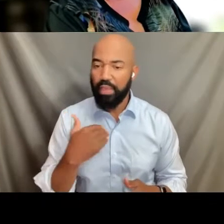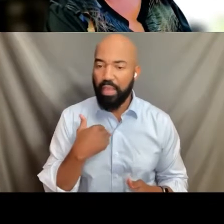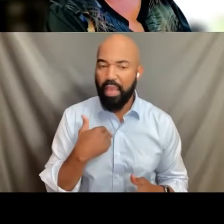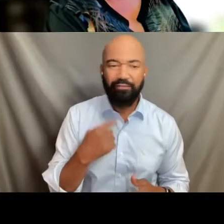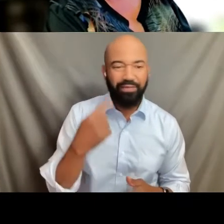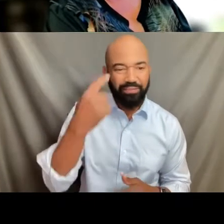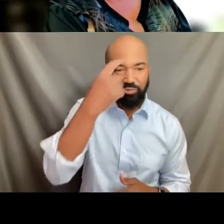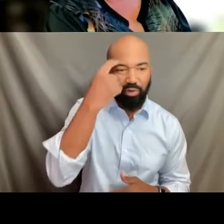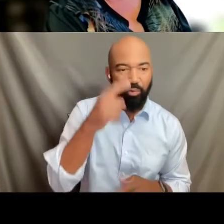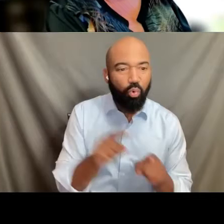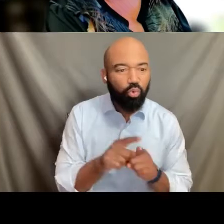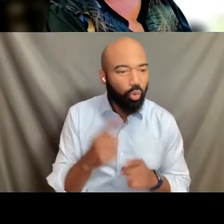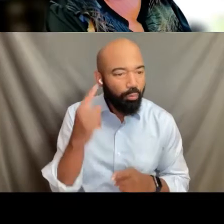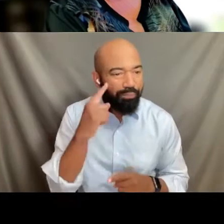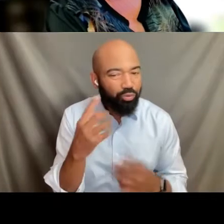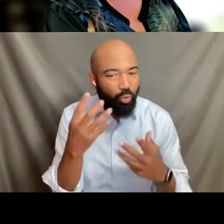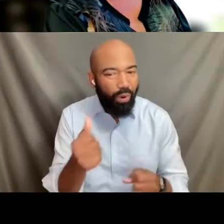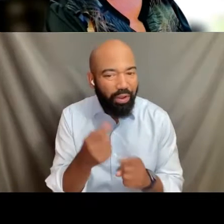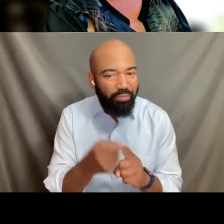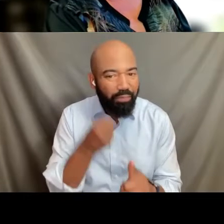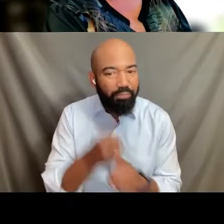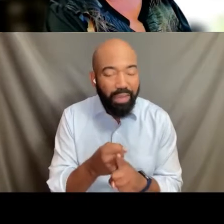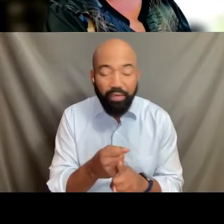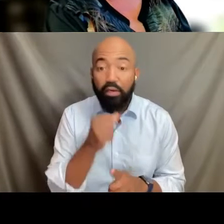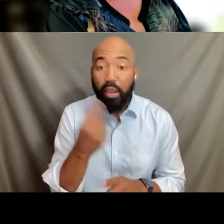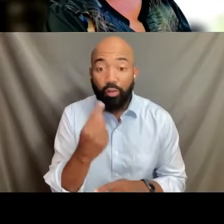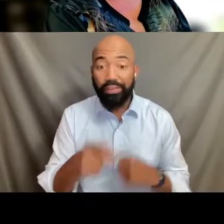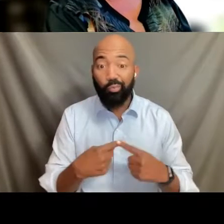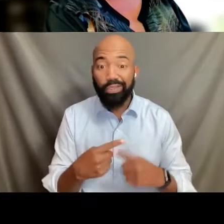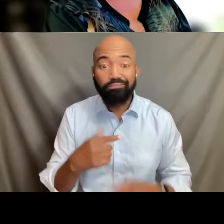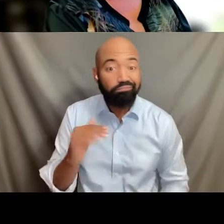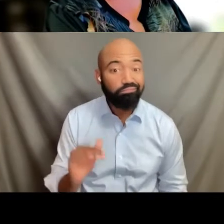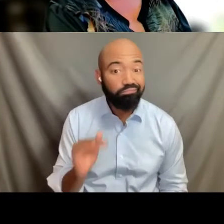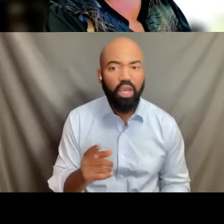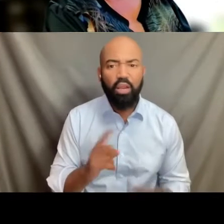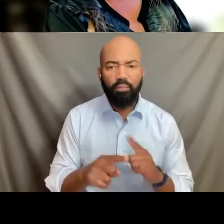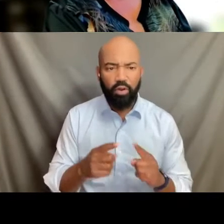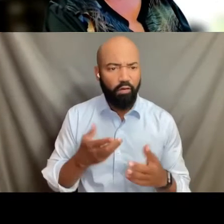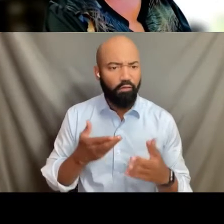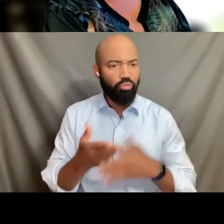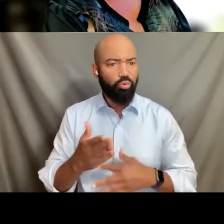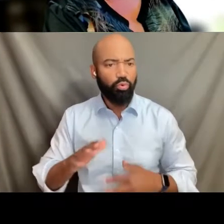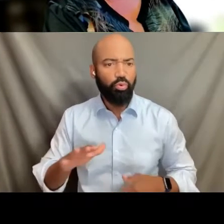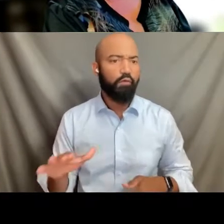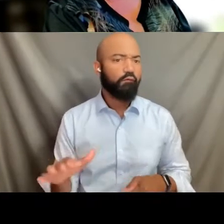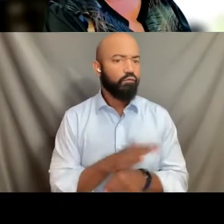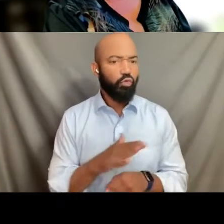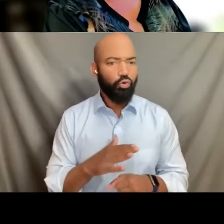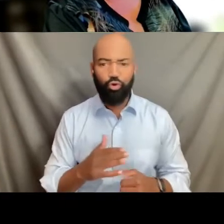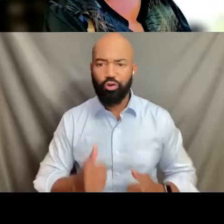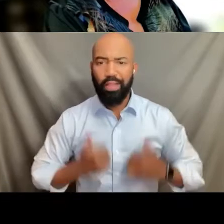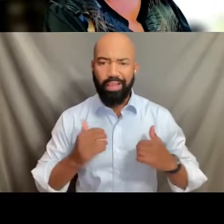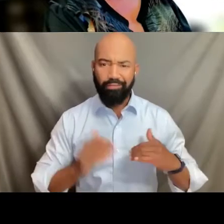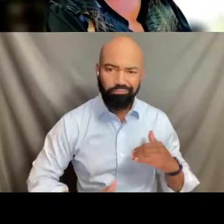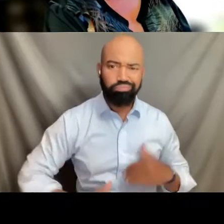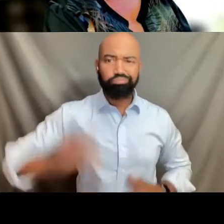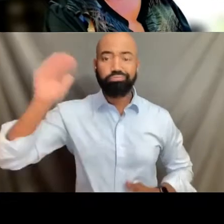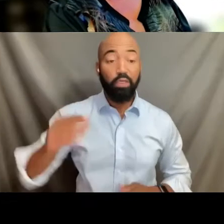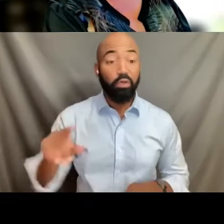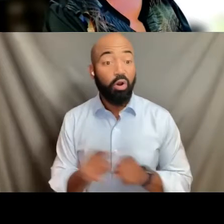all throughout our lifetimes. We also know that trans people have higher ACEs than the general public.